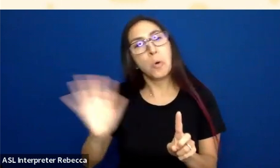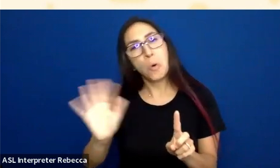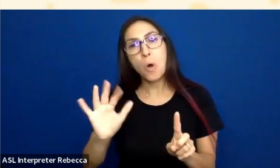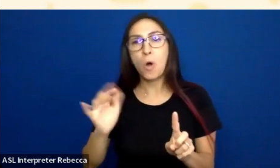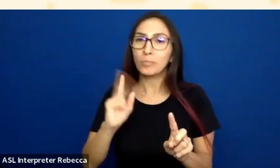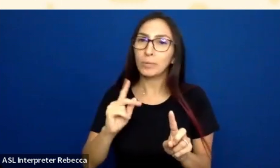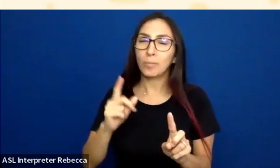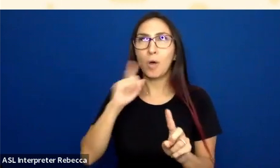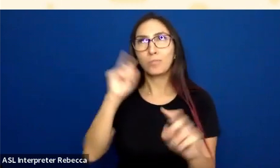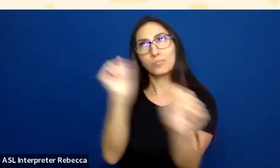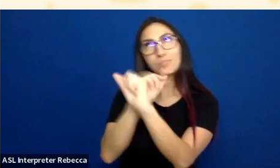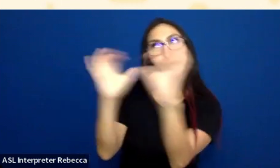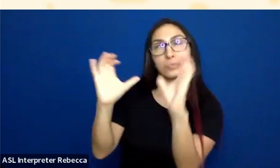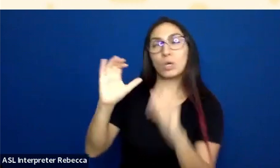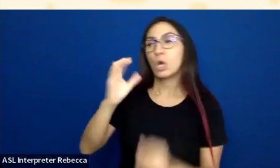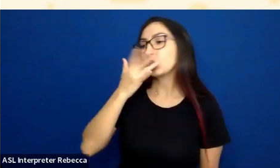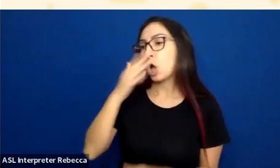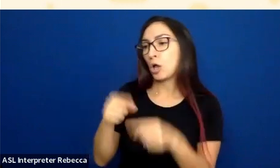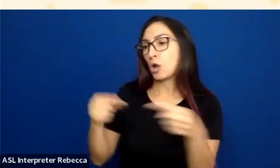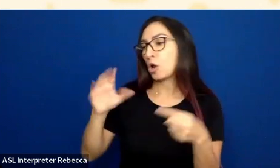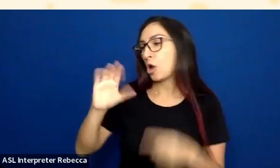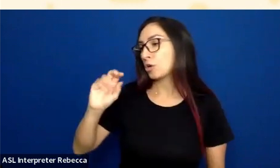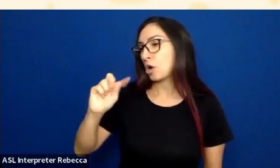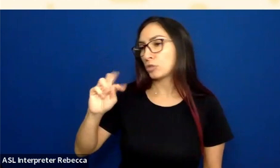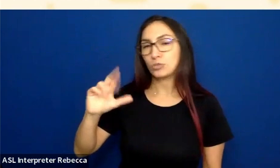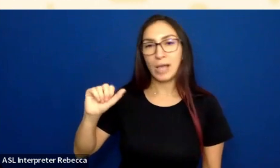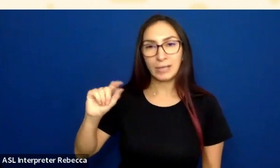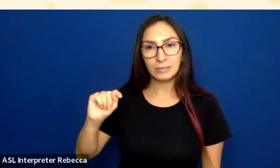And it is true, color is an aspect of contrast as we perceive it.